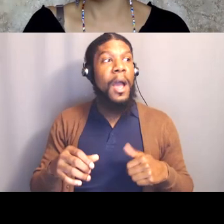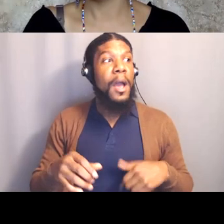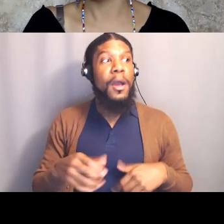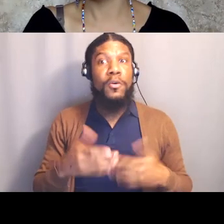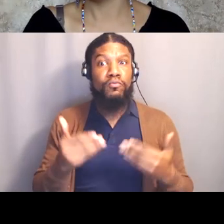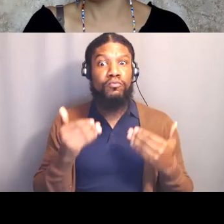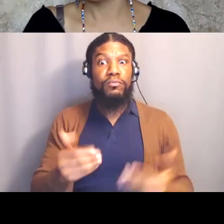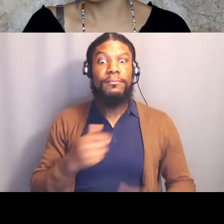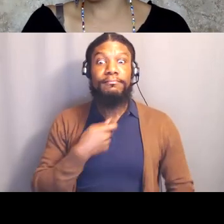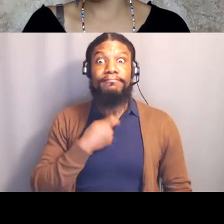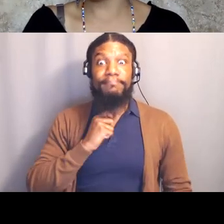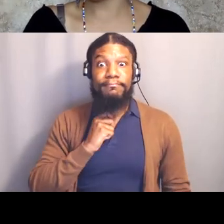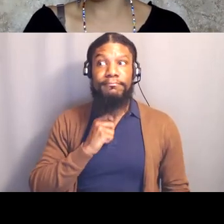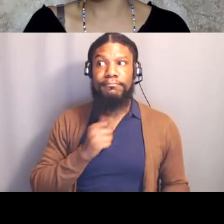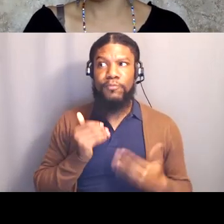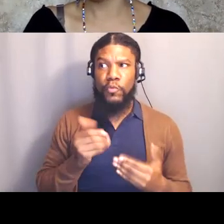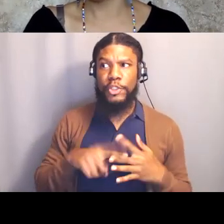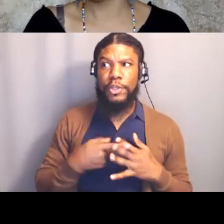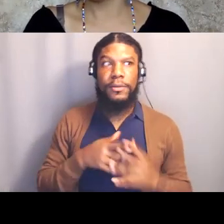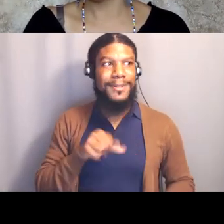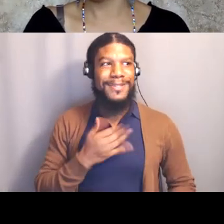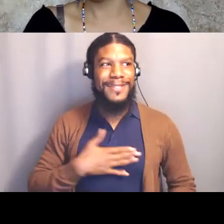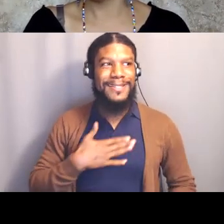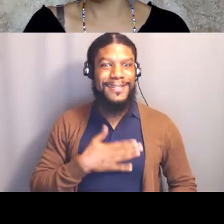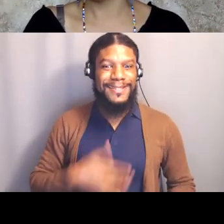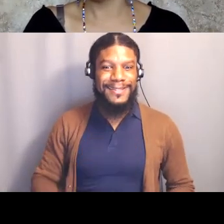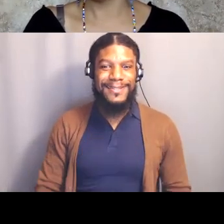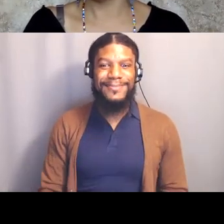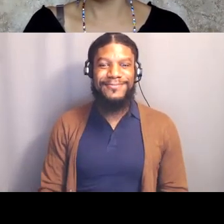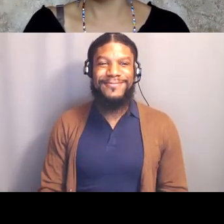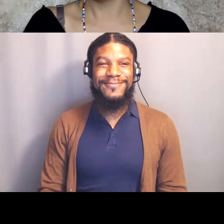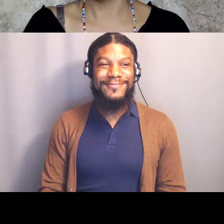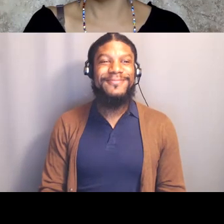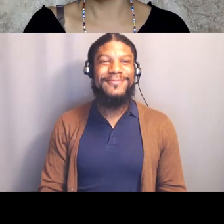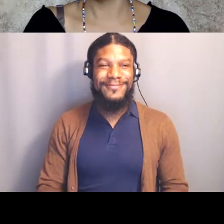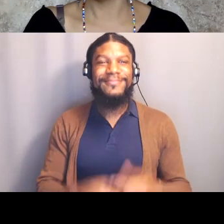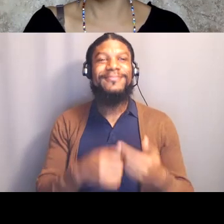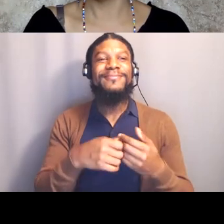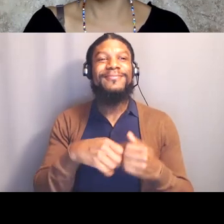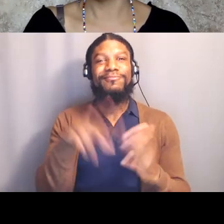[Julie] Shall I begin? Yes please. [Julie] Yes, "Land labor and life acknowledgement, breath.